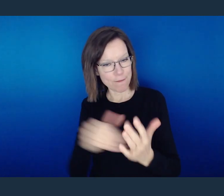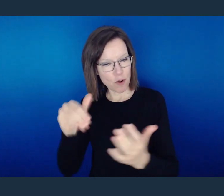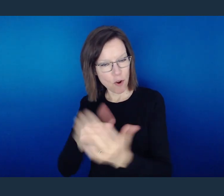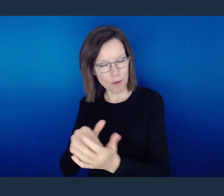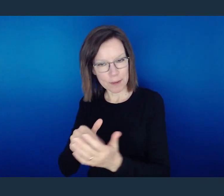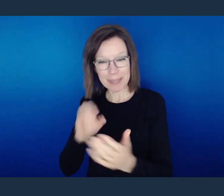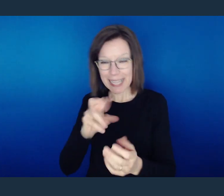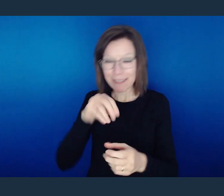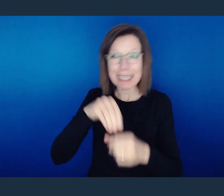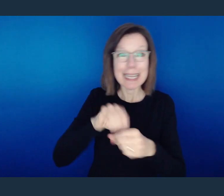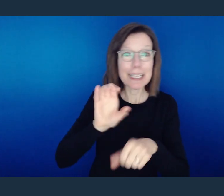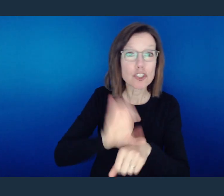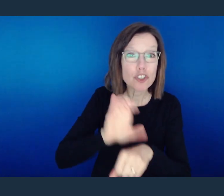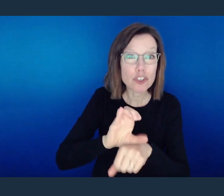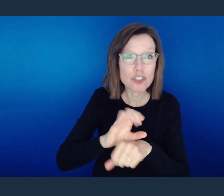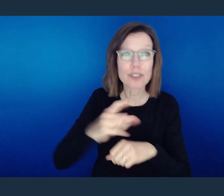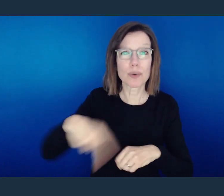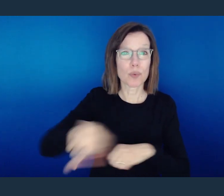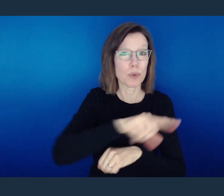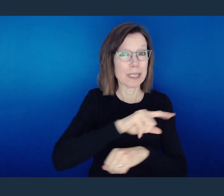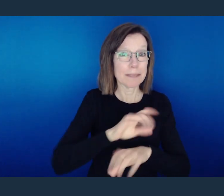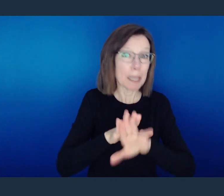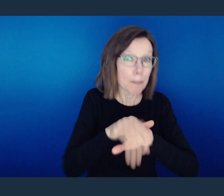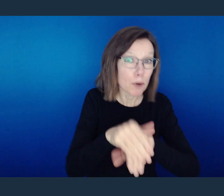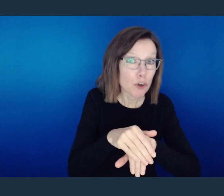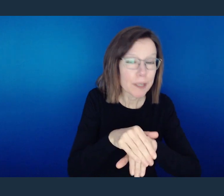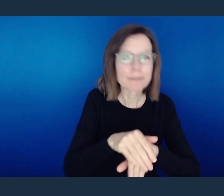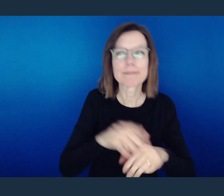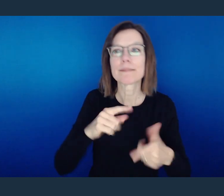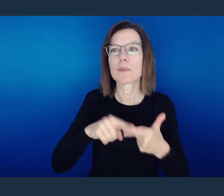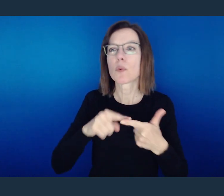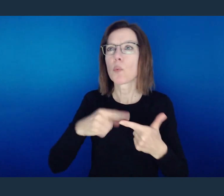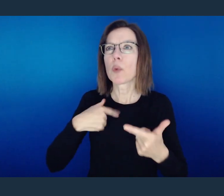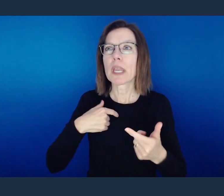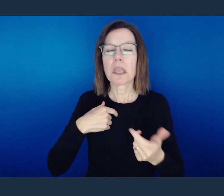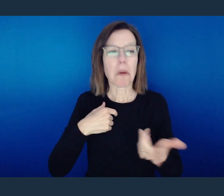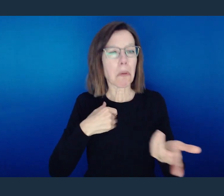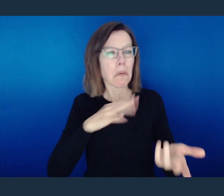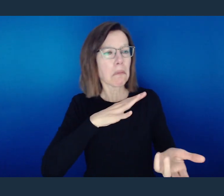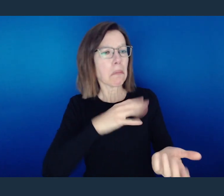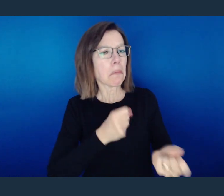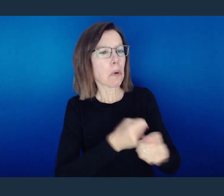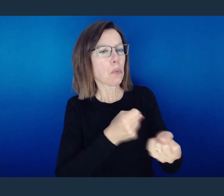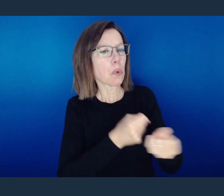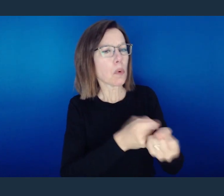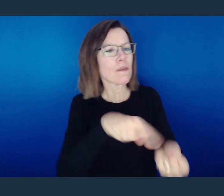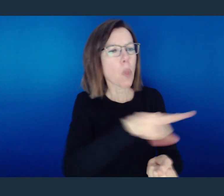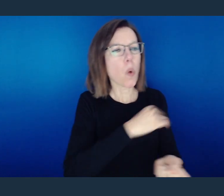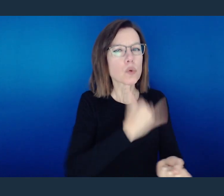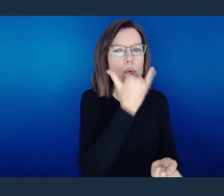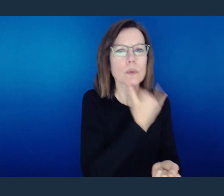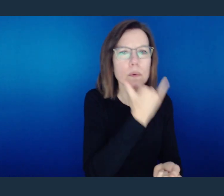we have hypocrisy. We have approval of unrighteousness. We have suppressions of the truth.